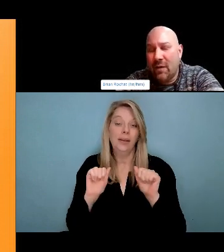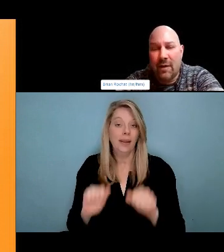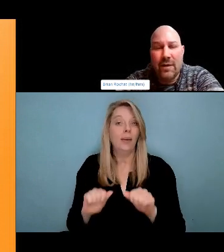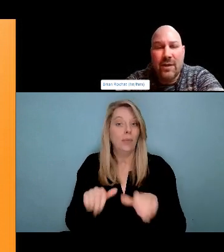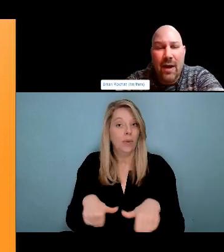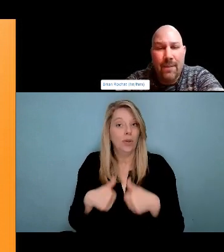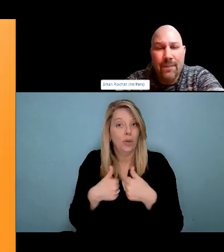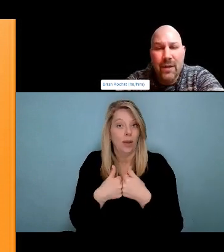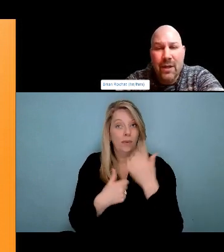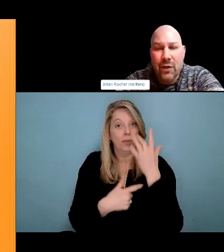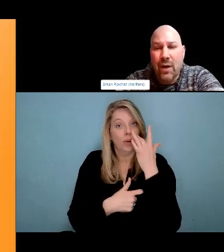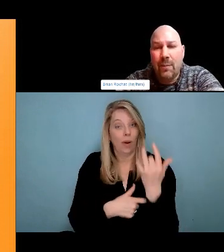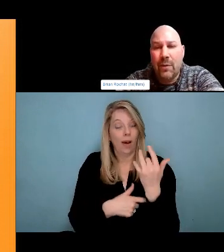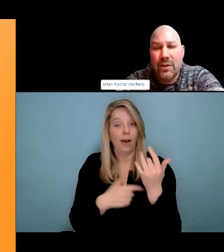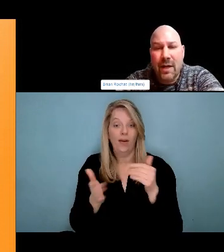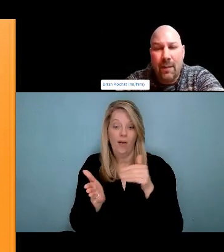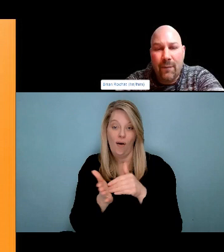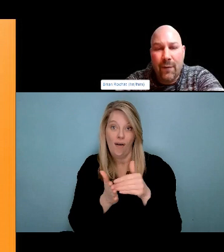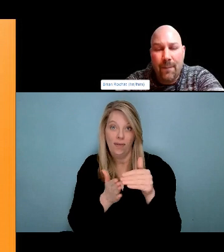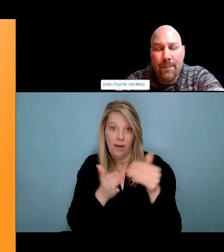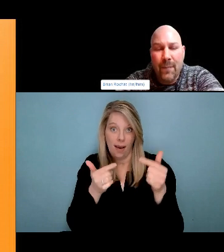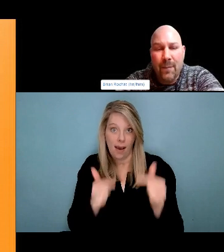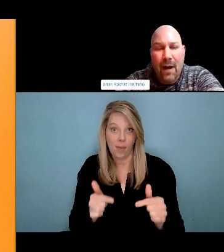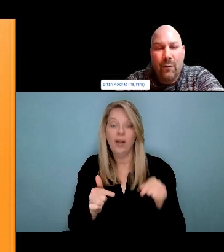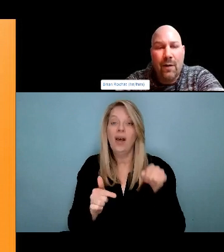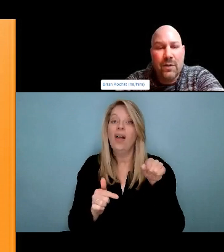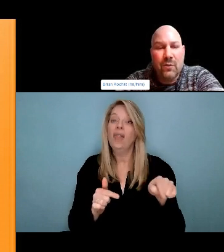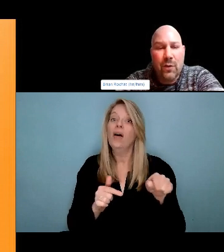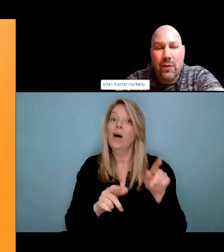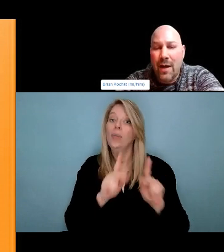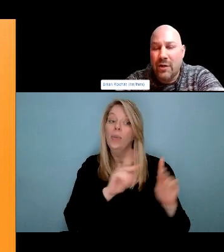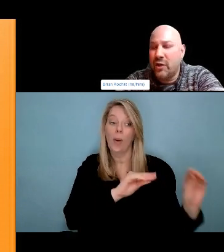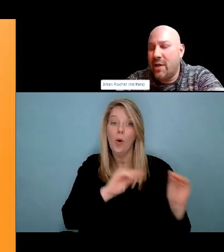since the eightys and ninetys, right? So this is a key resource we like to share